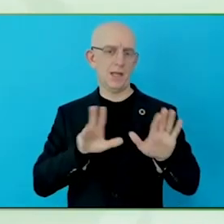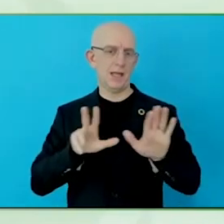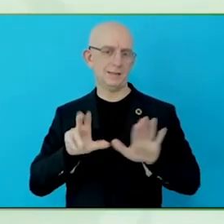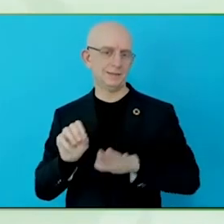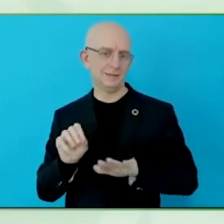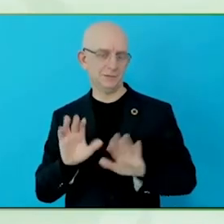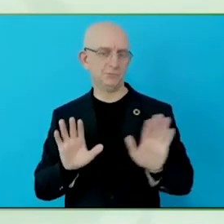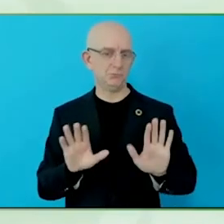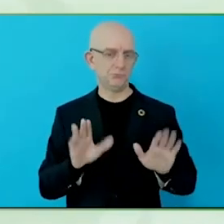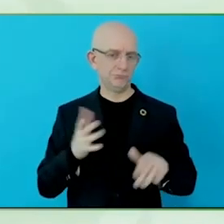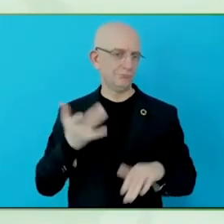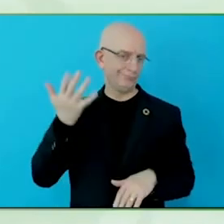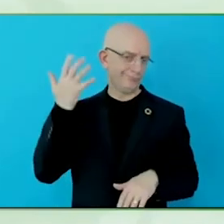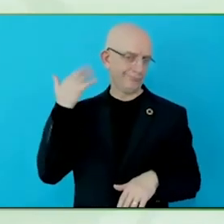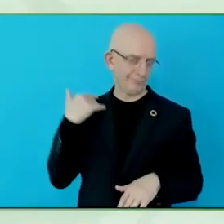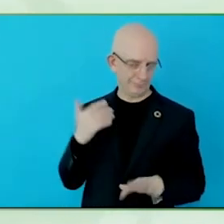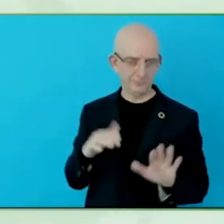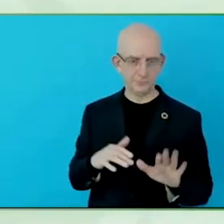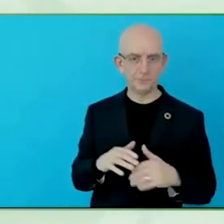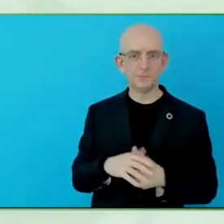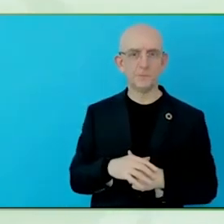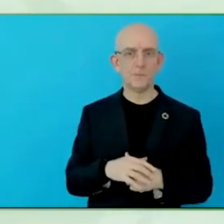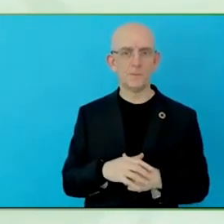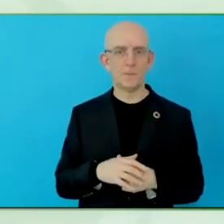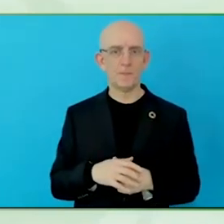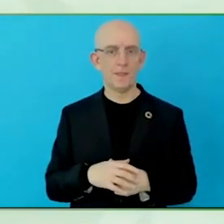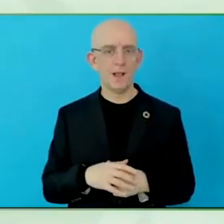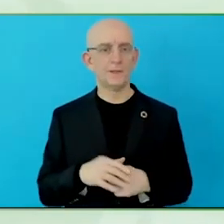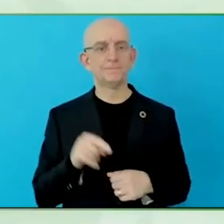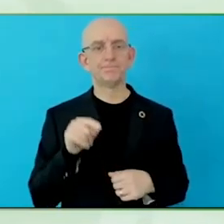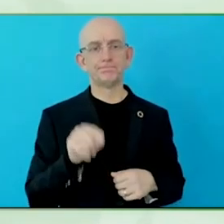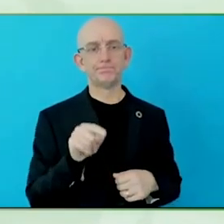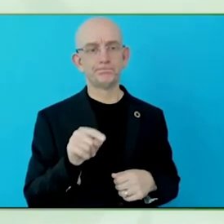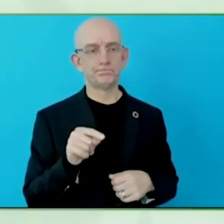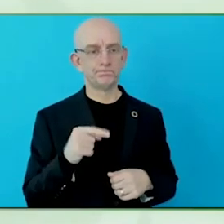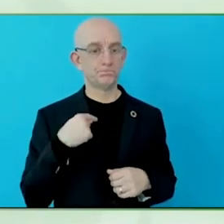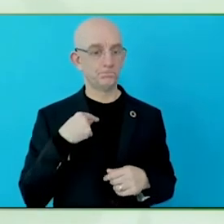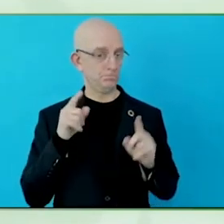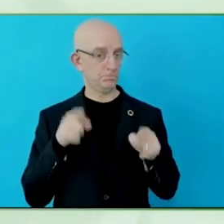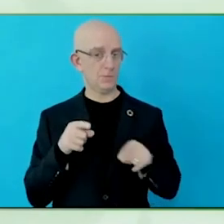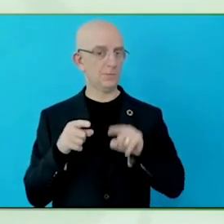Monica, tell us a bit, we have the ADA in the States, I don't know